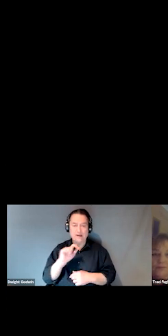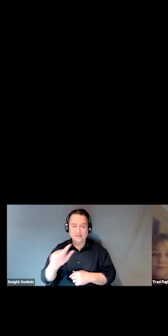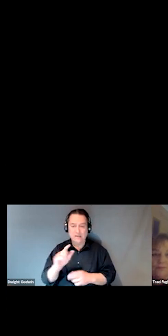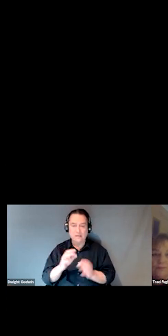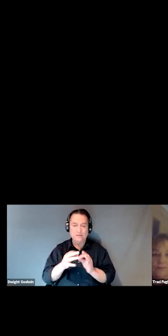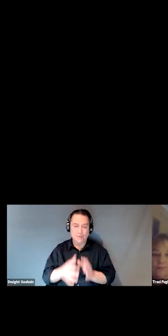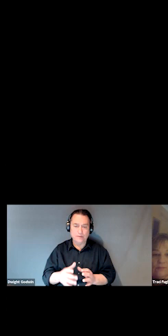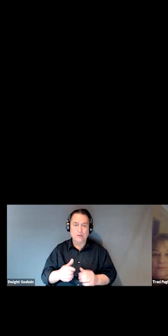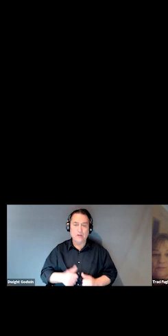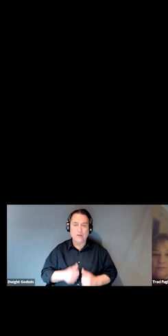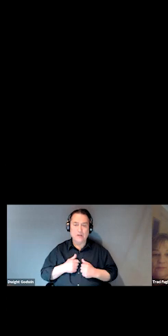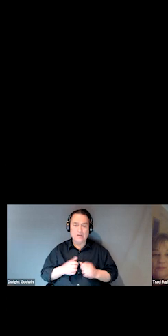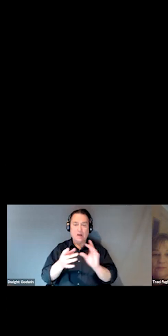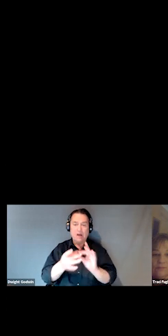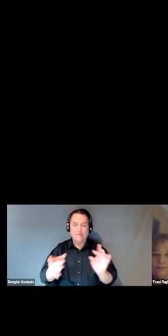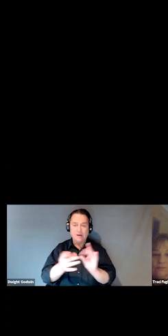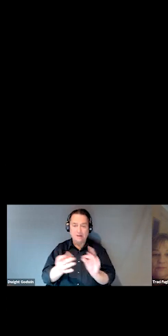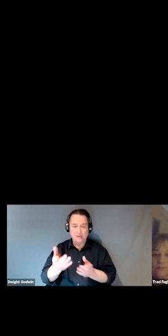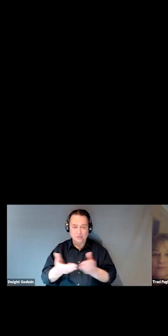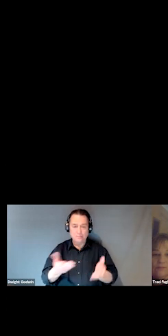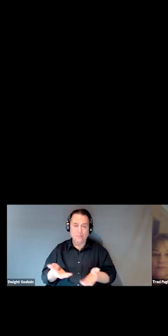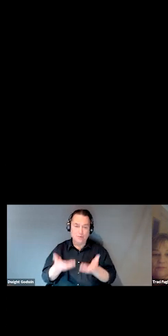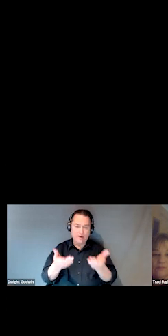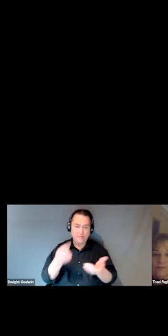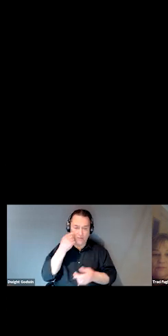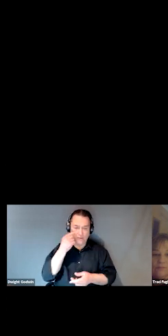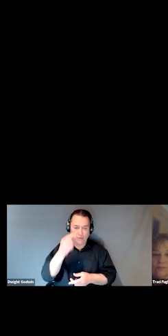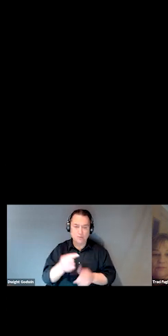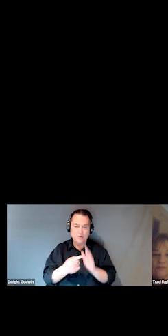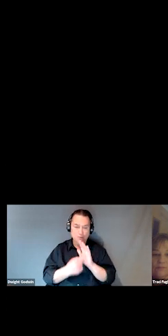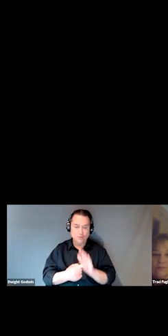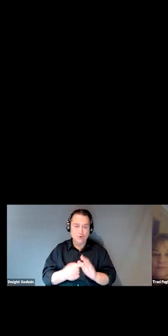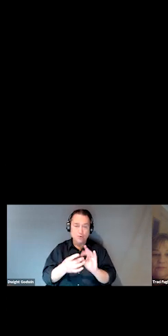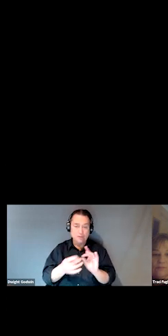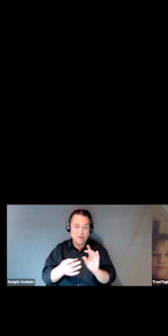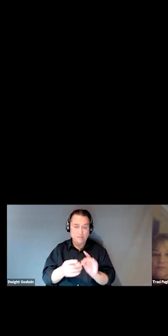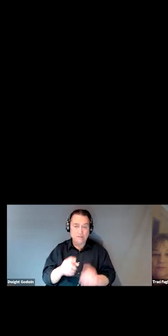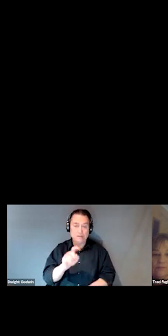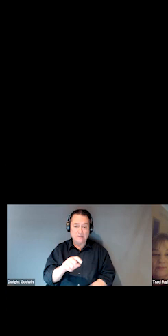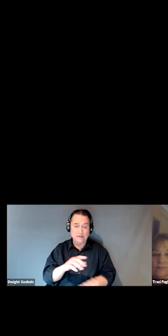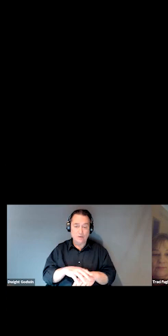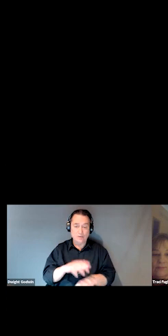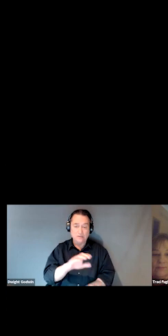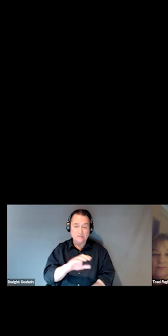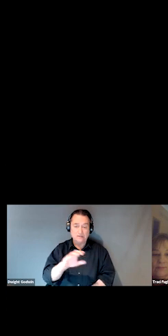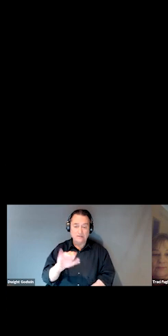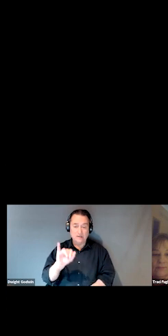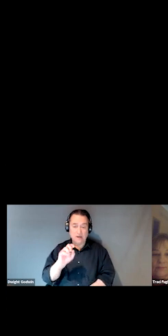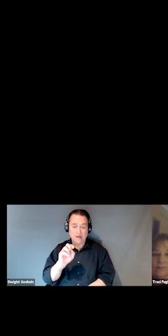and live captioning services provided for you. To view those captions, click on the CC icon that you see at the bottom